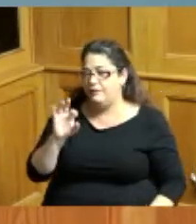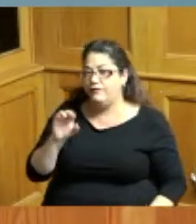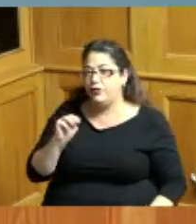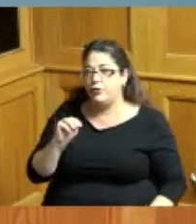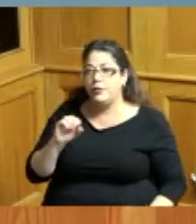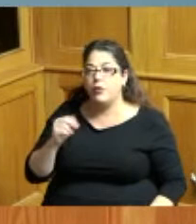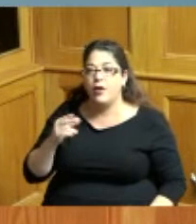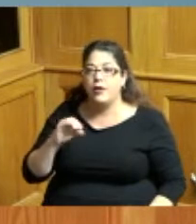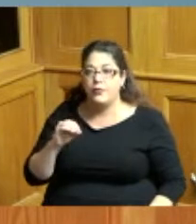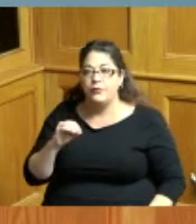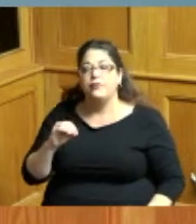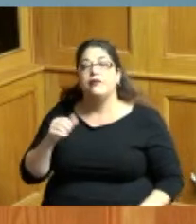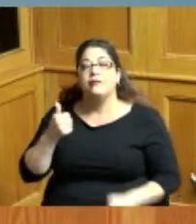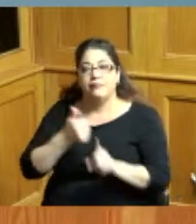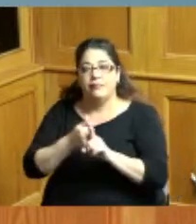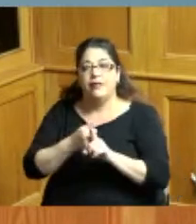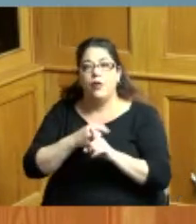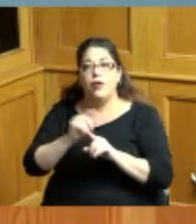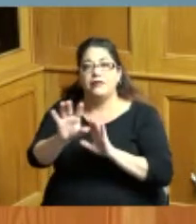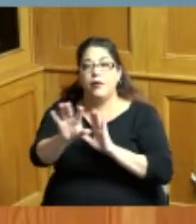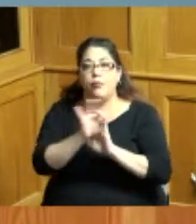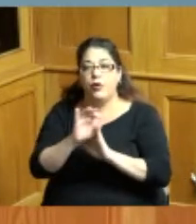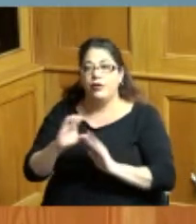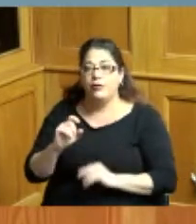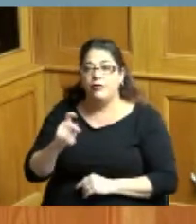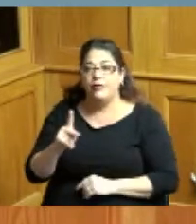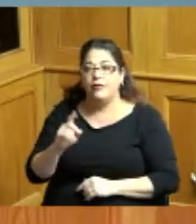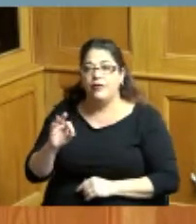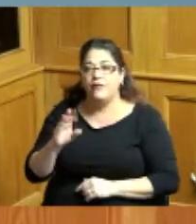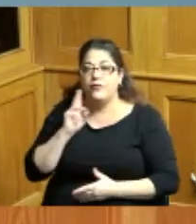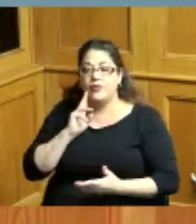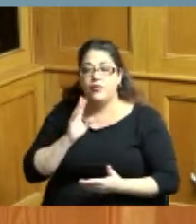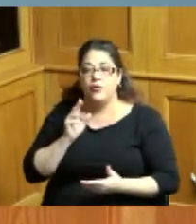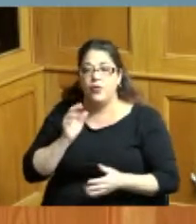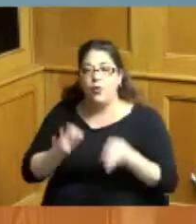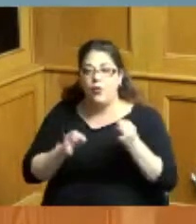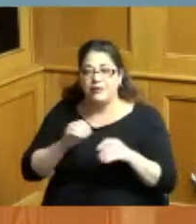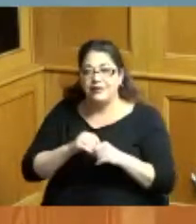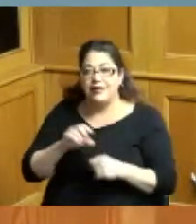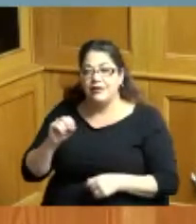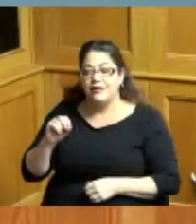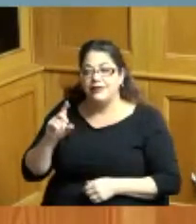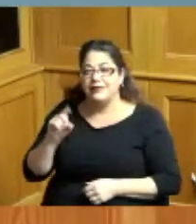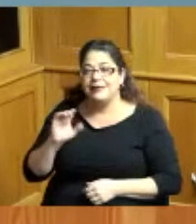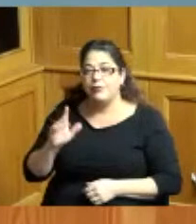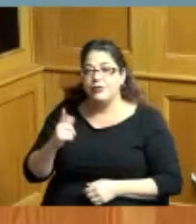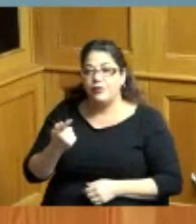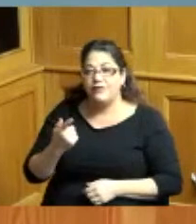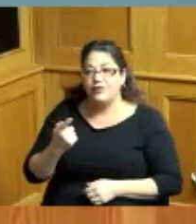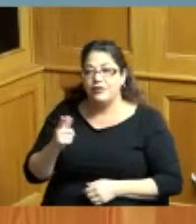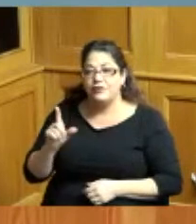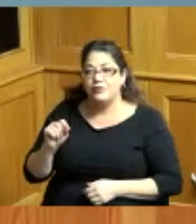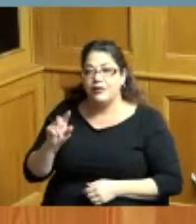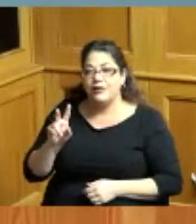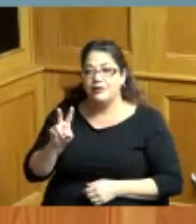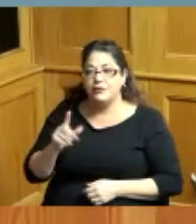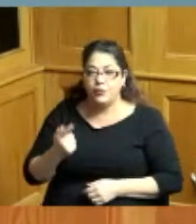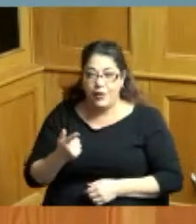was appointed the clerk of courts in Hamilton County Ohio on December the 21st 2021 which made